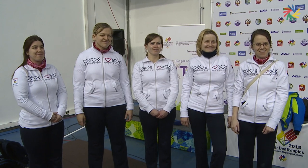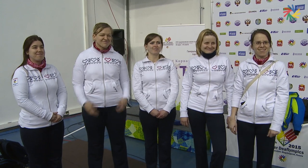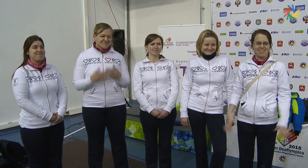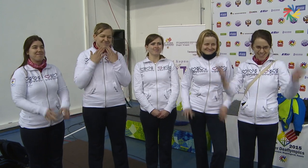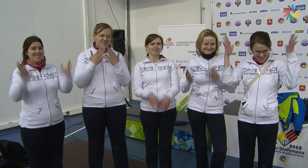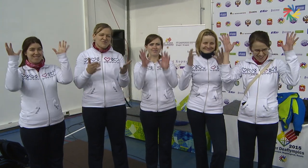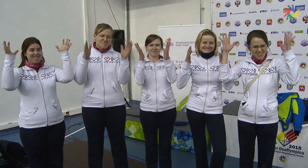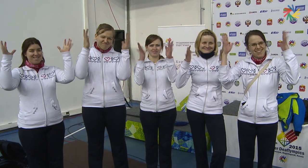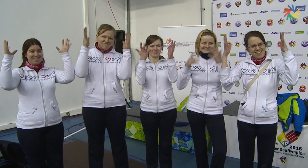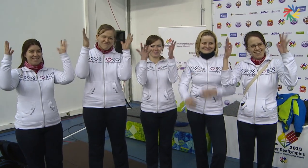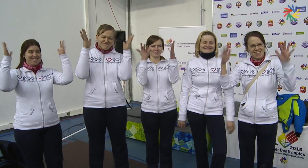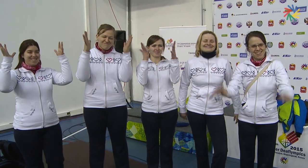***applause***